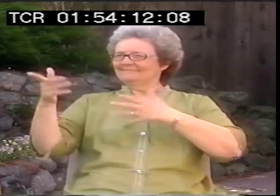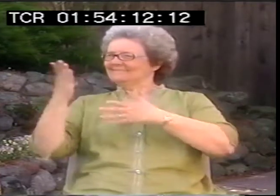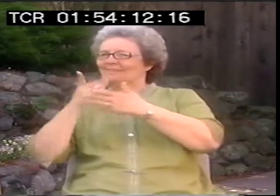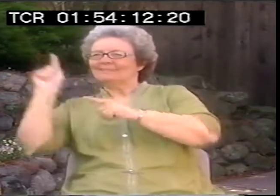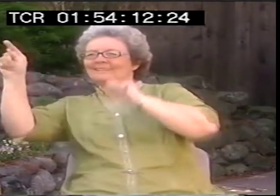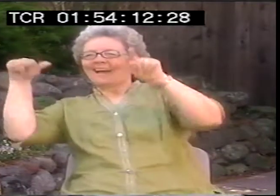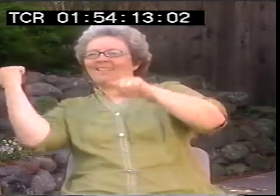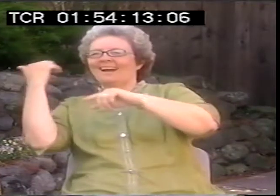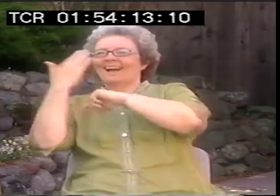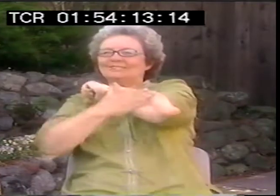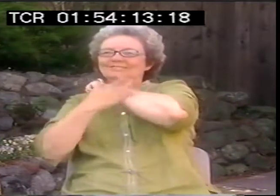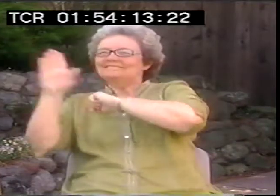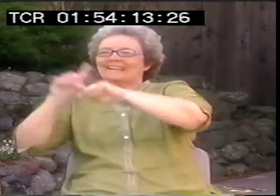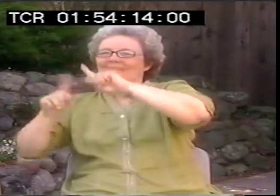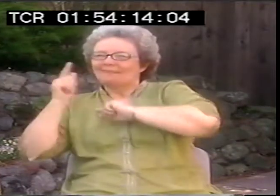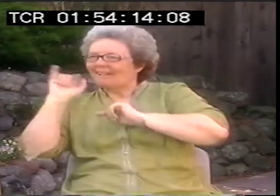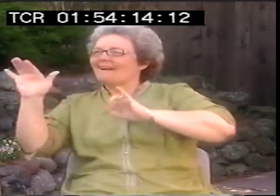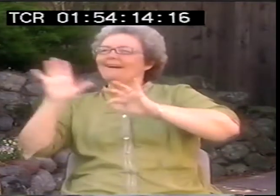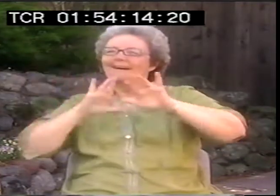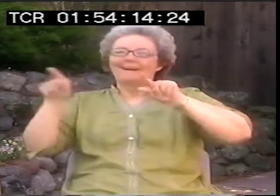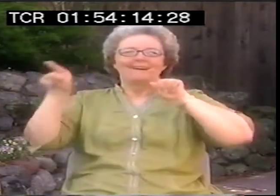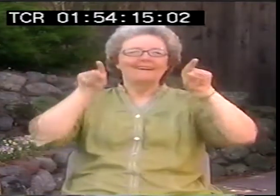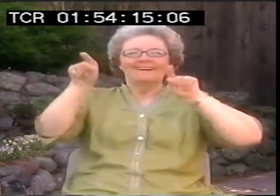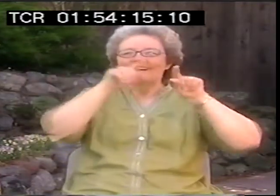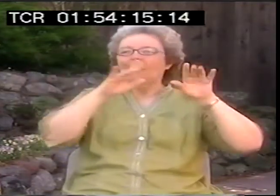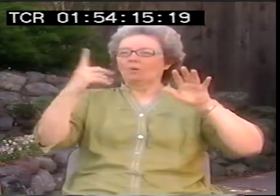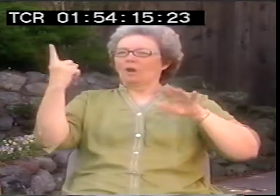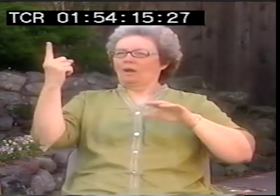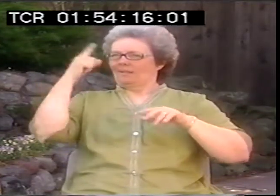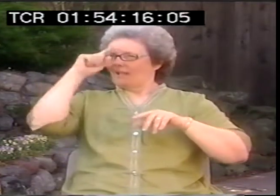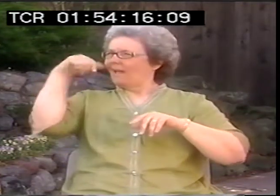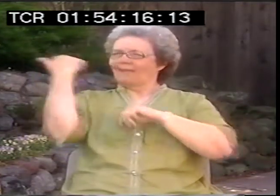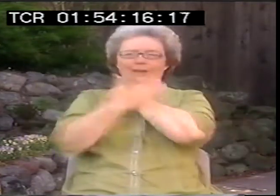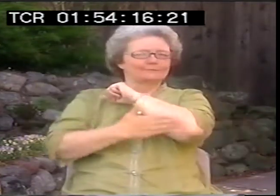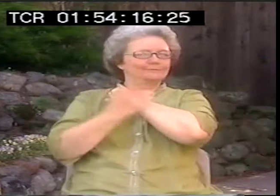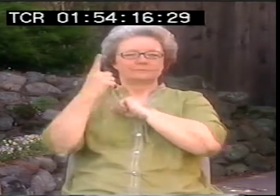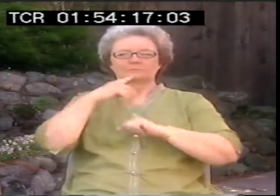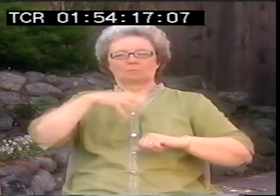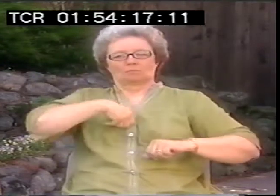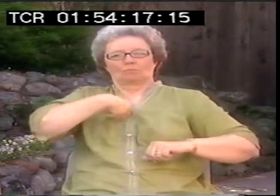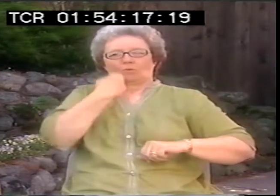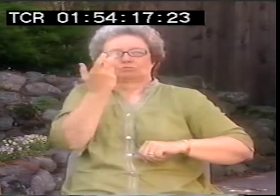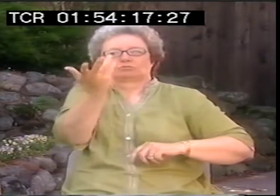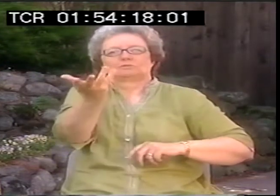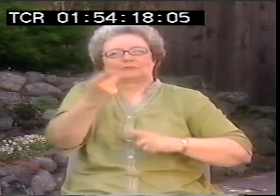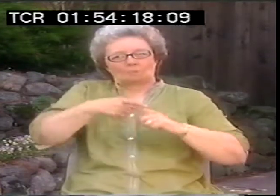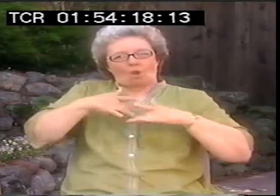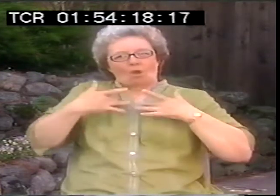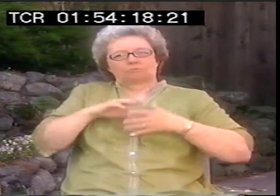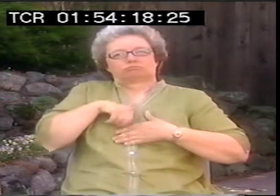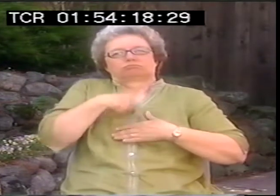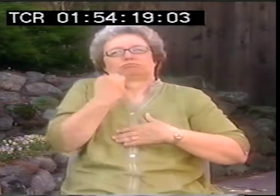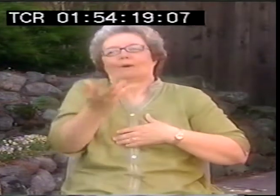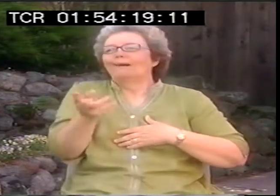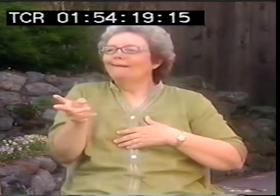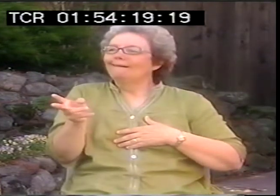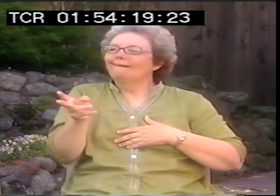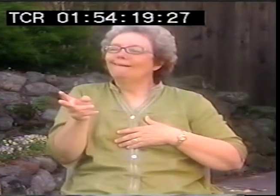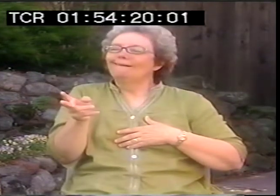Because the old sign for poetry was used in some countries. Another country brought forth the sign poetry